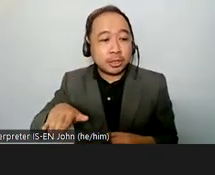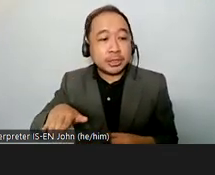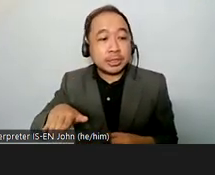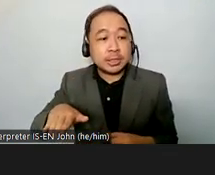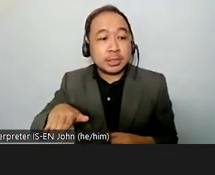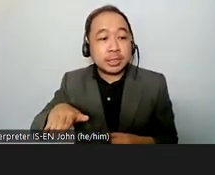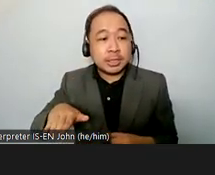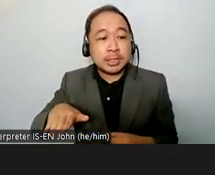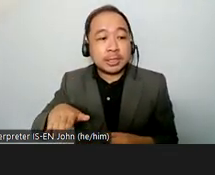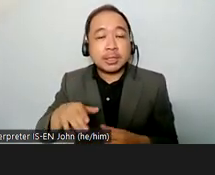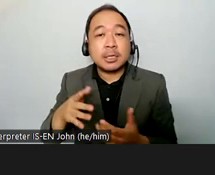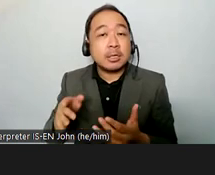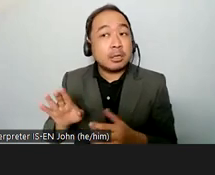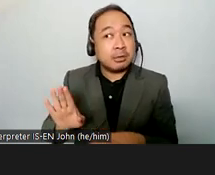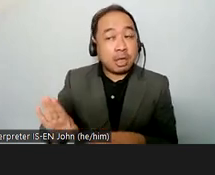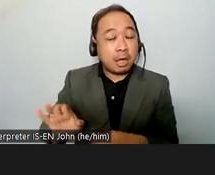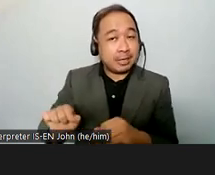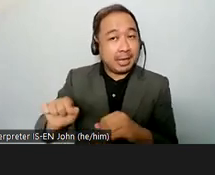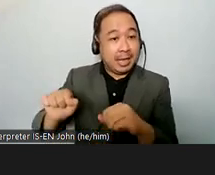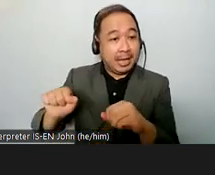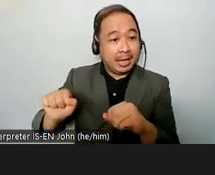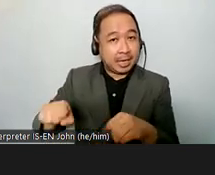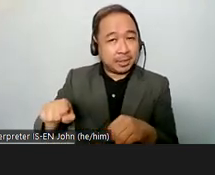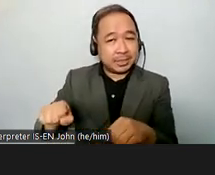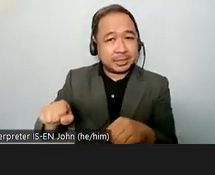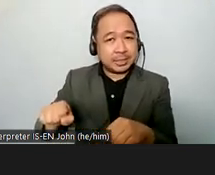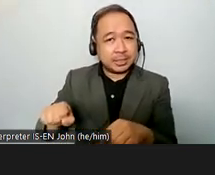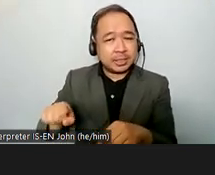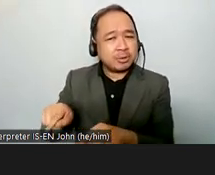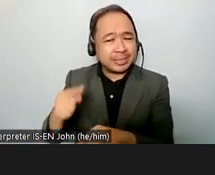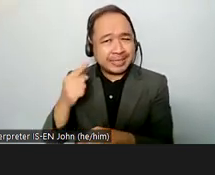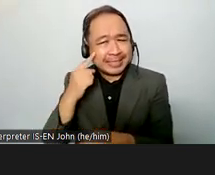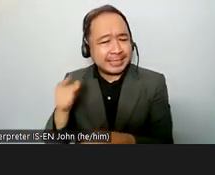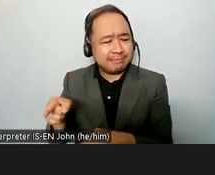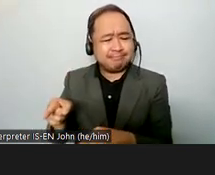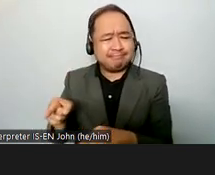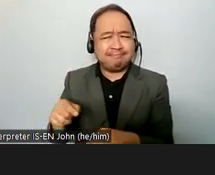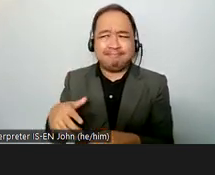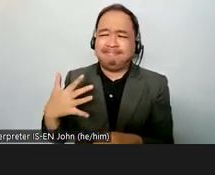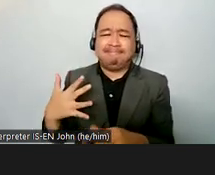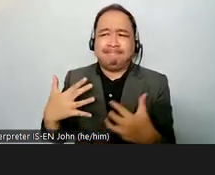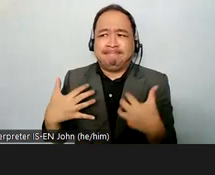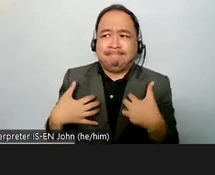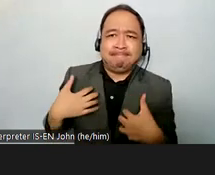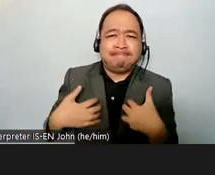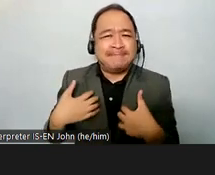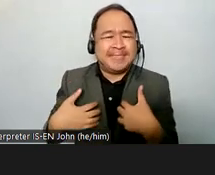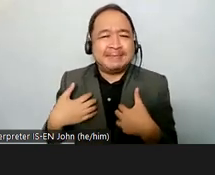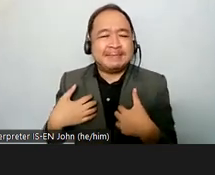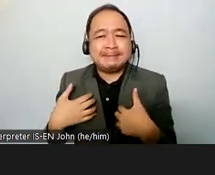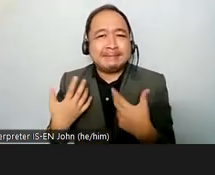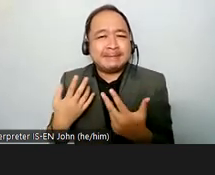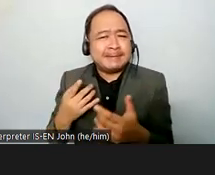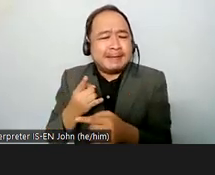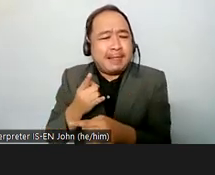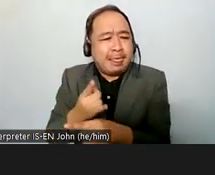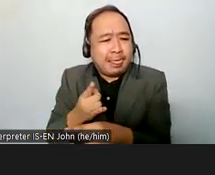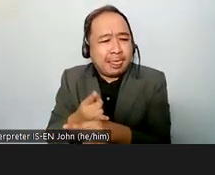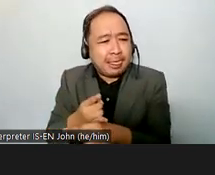they are considered as hyper sexual sexual uh that they are not um able to be mothers and